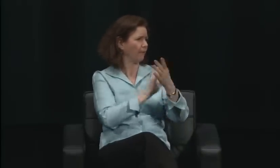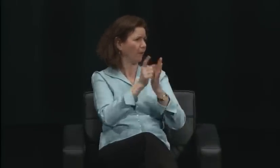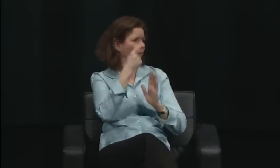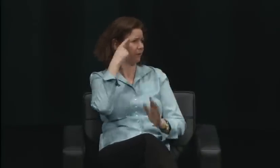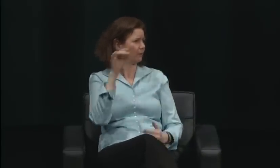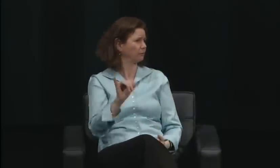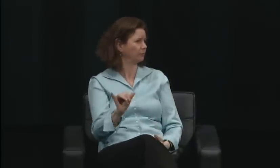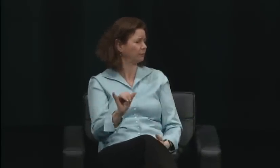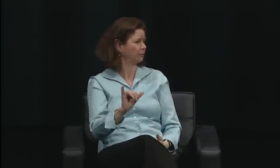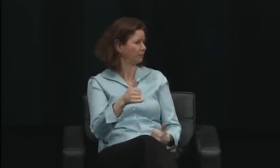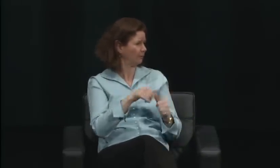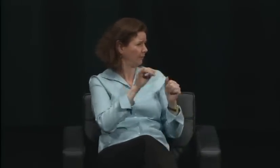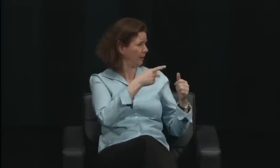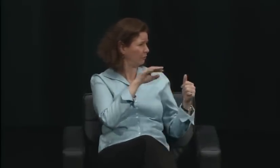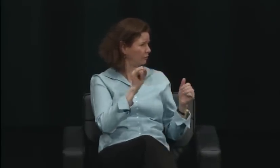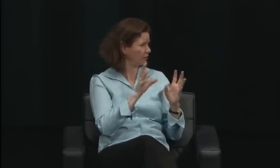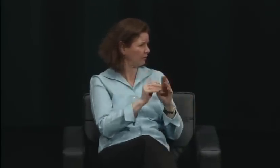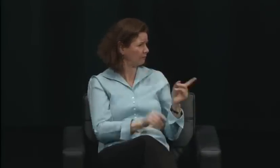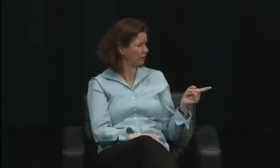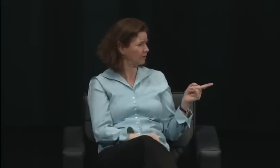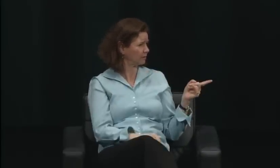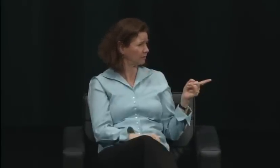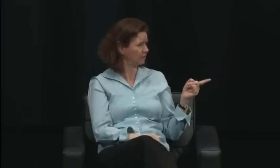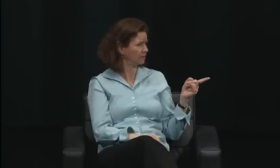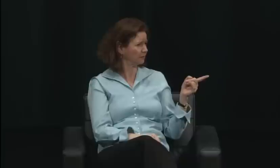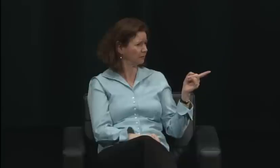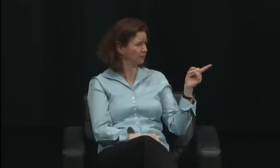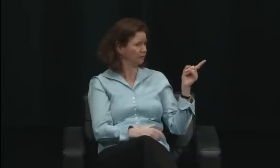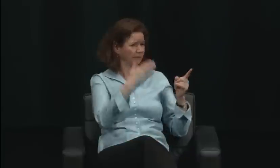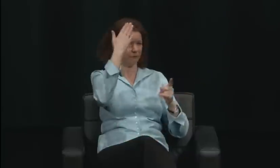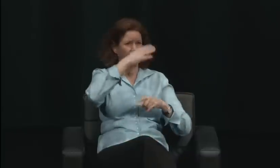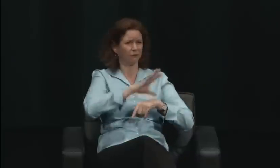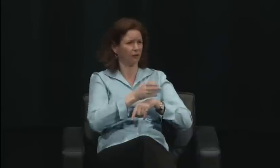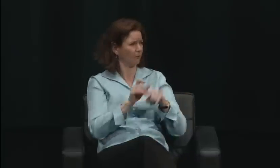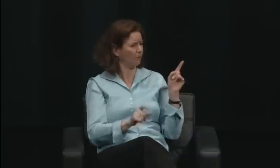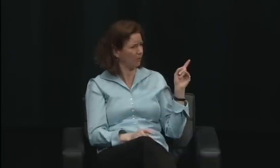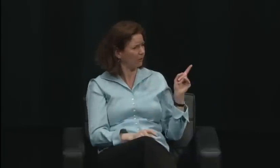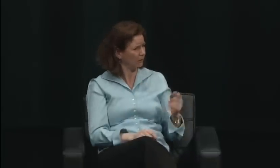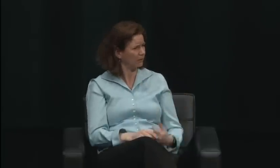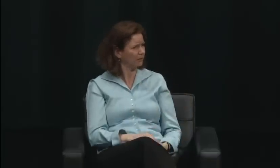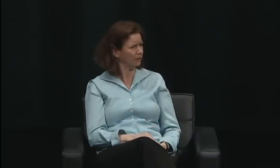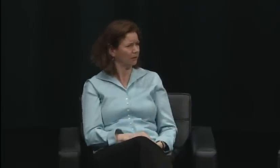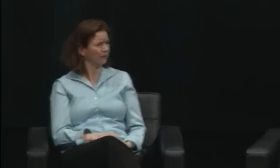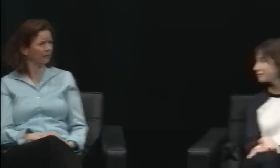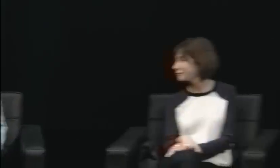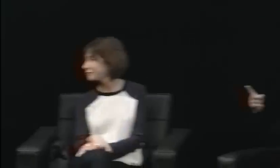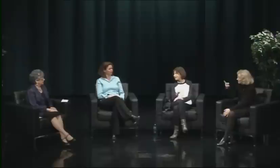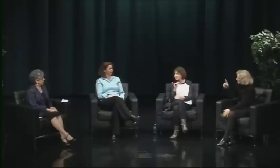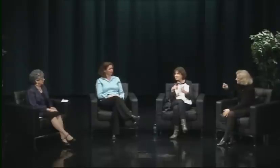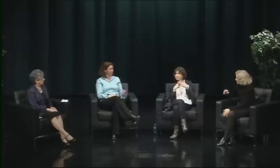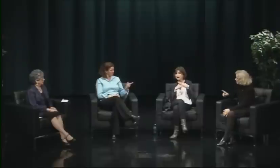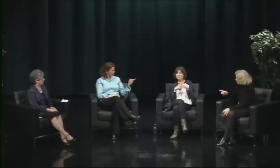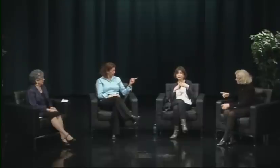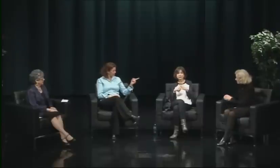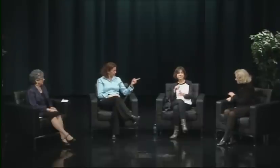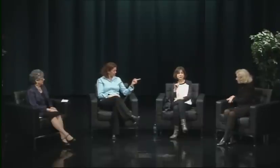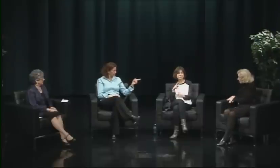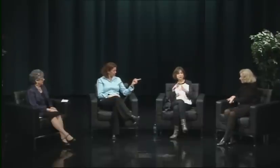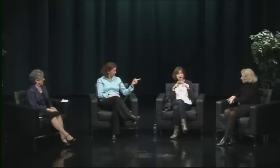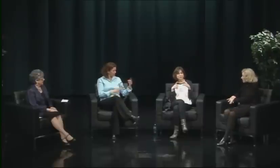that we were all deaf and we have come together in that identity and showed it nationally.